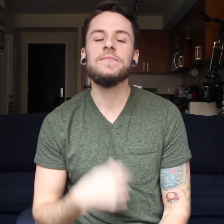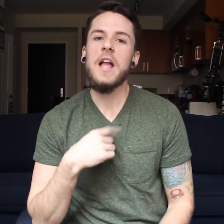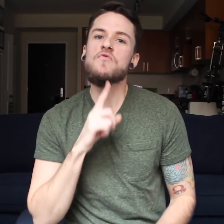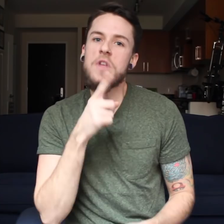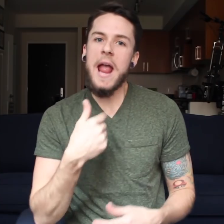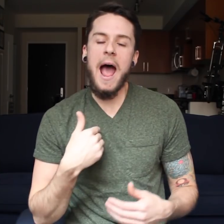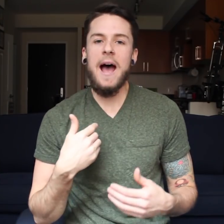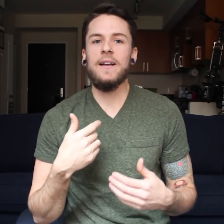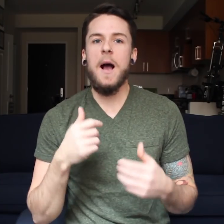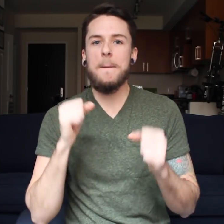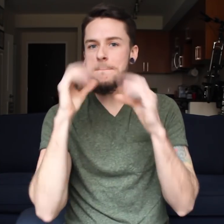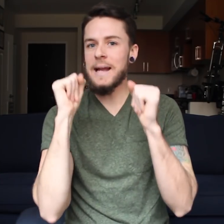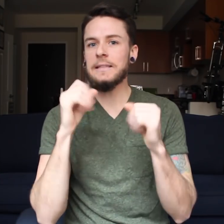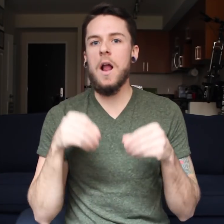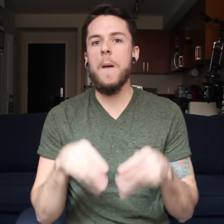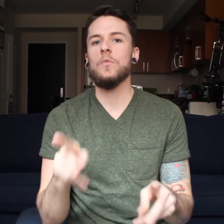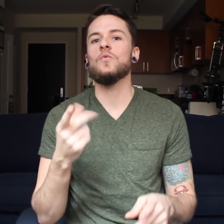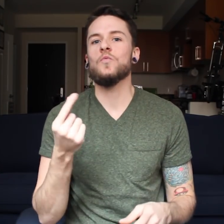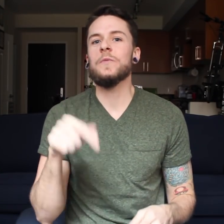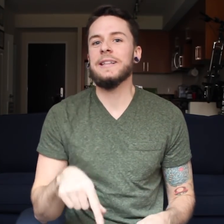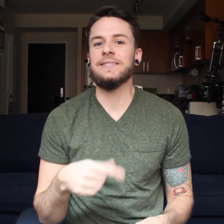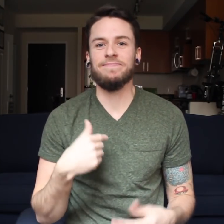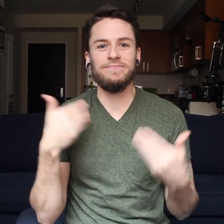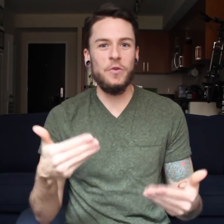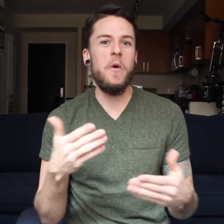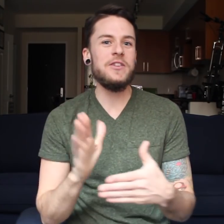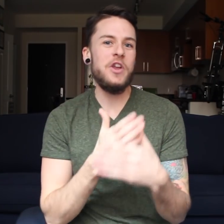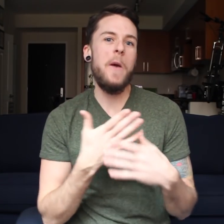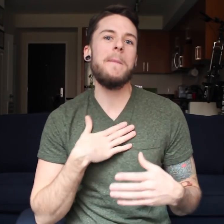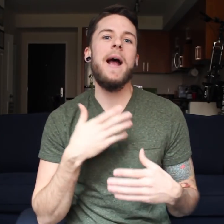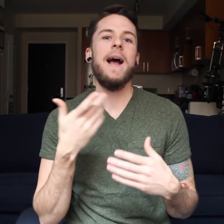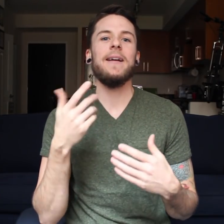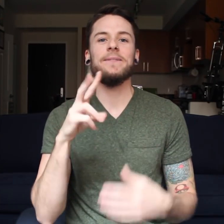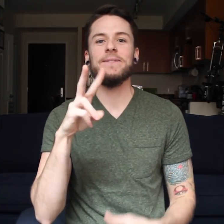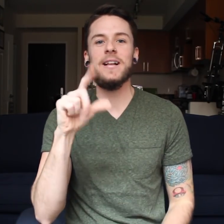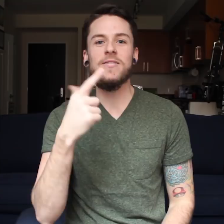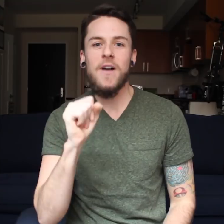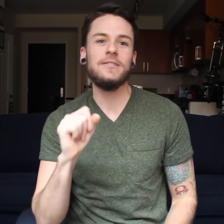I had an amazing opportunity to do this and share my vlogs